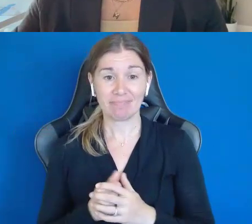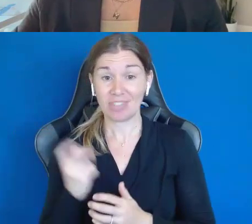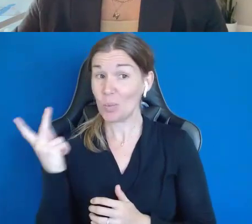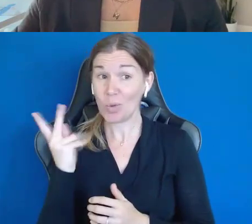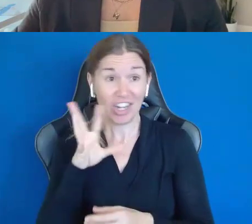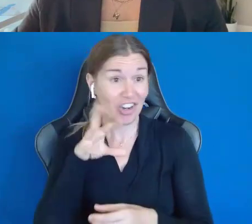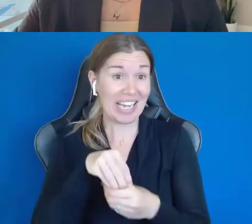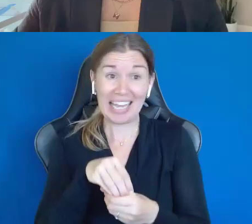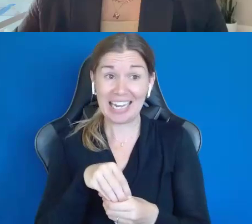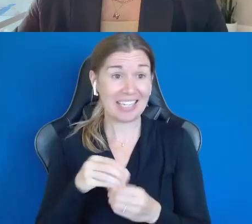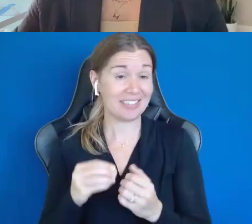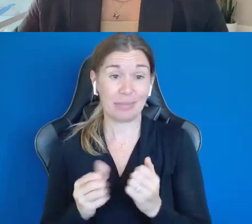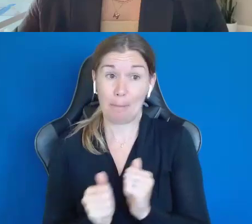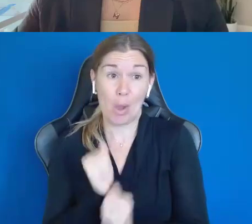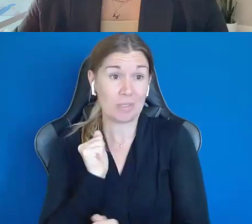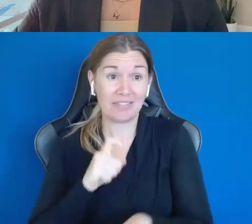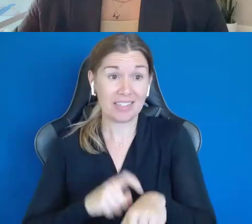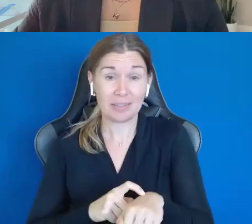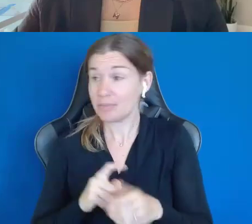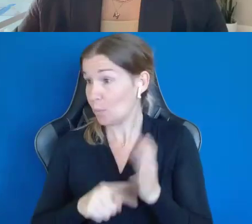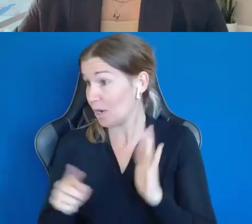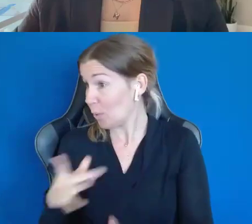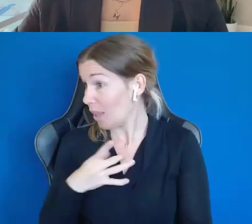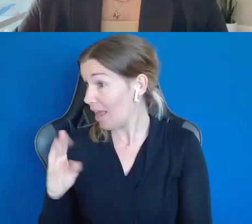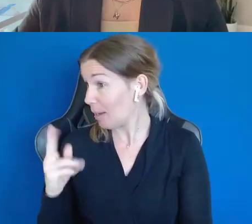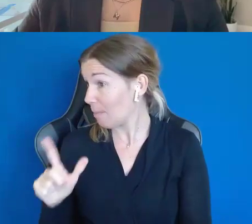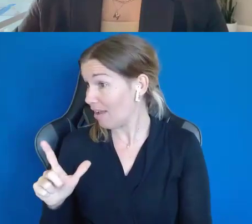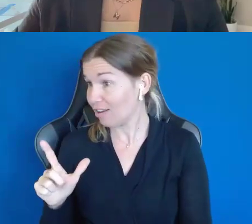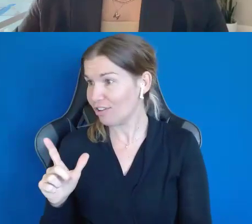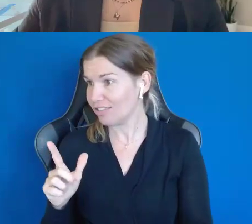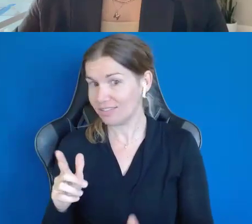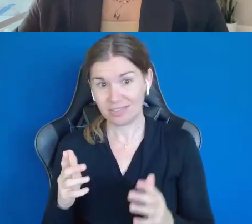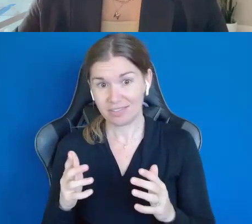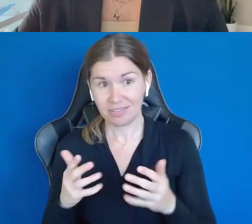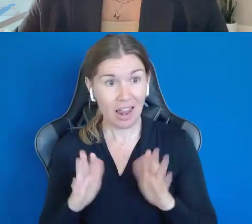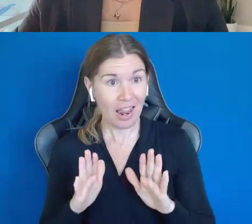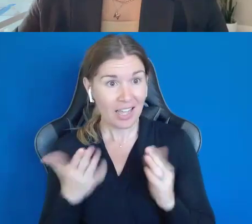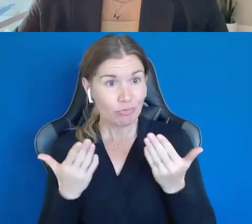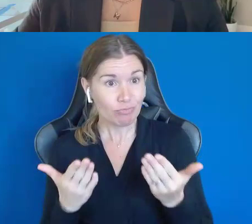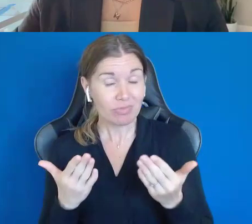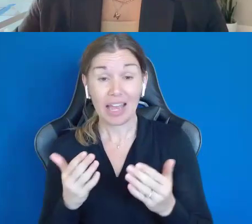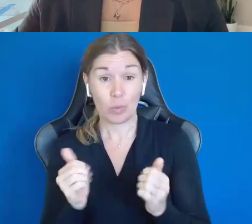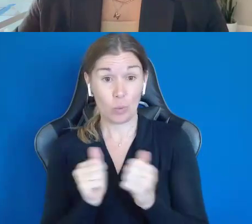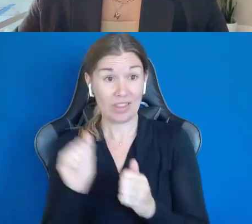of the time. So, what do you like, Michael? Get in the back. So, if we're with his dad, he's in the back seat.